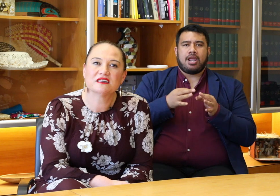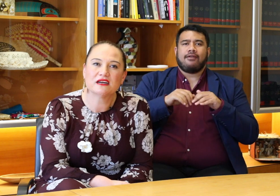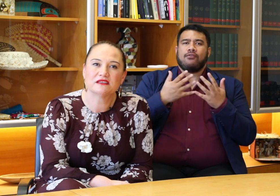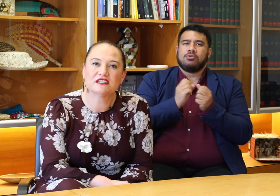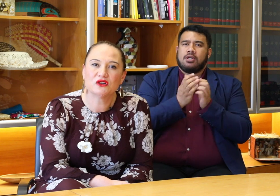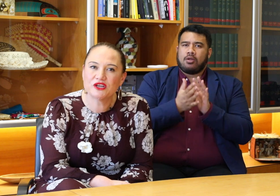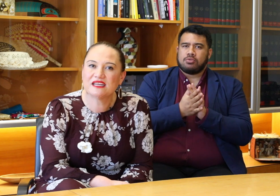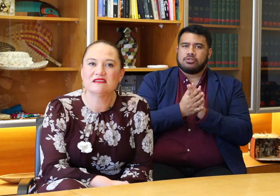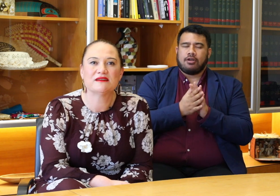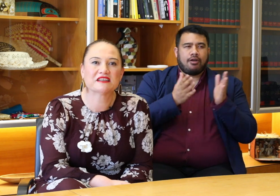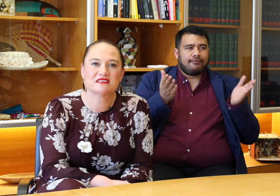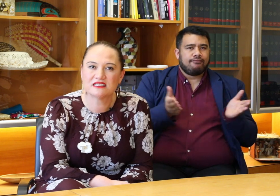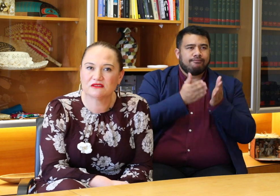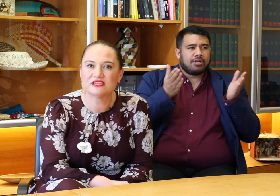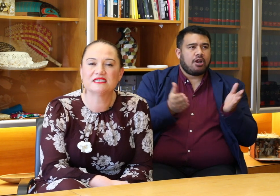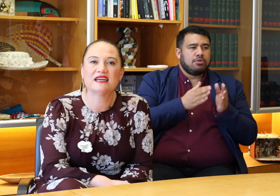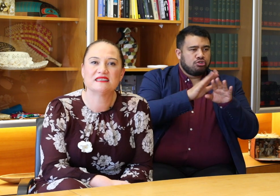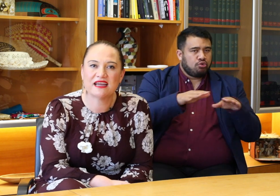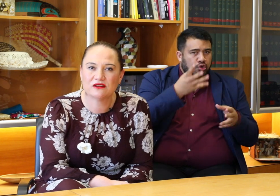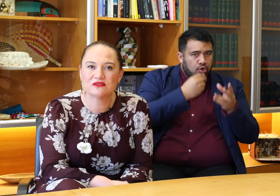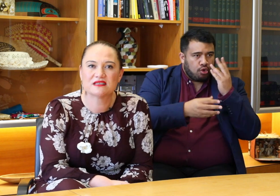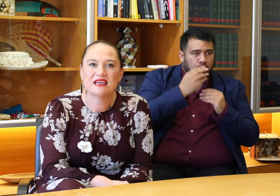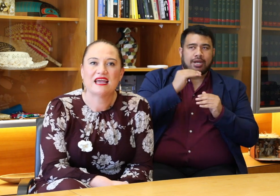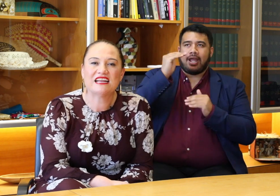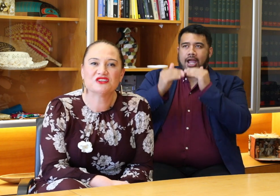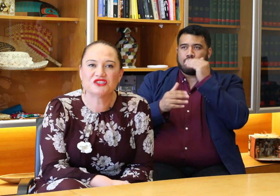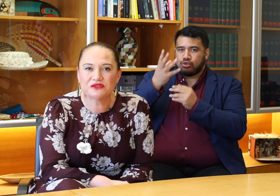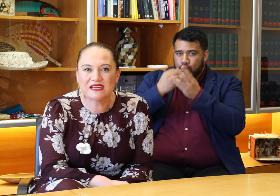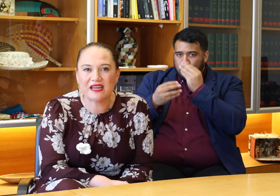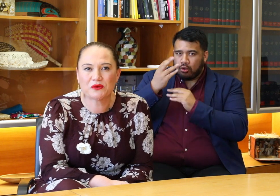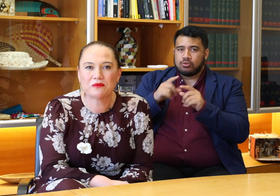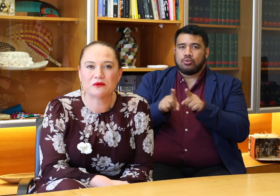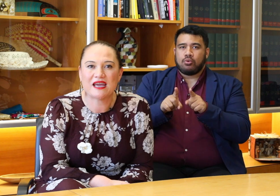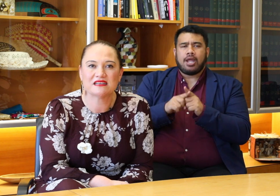encouraging learning amongst children and adults and ensuring equitable access